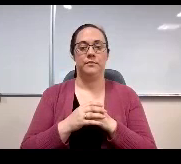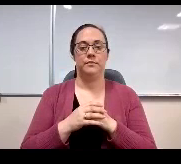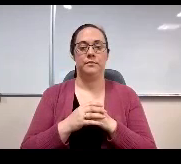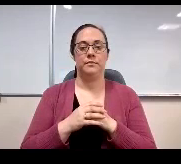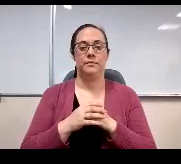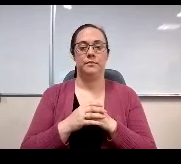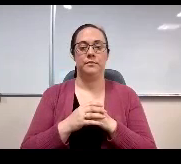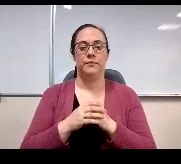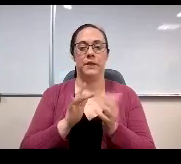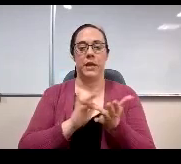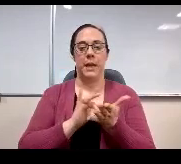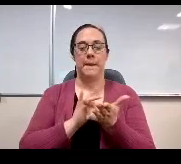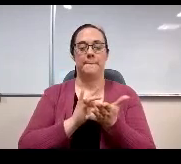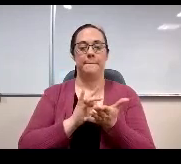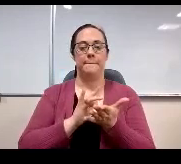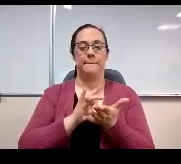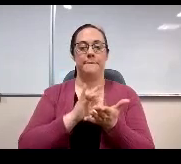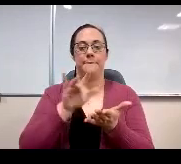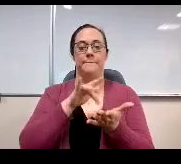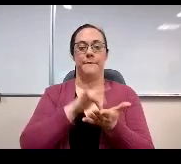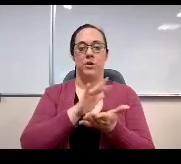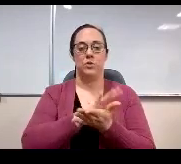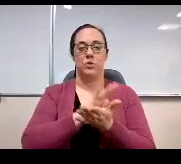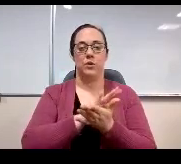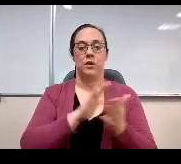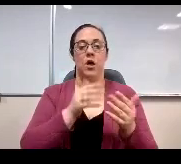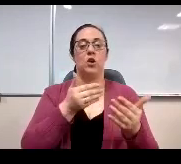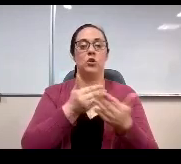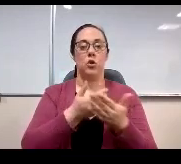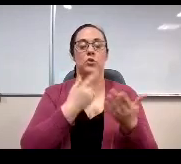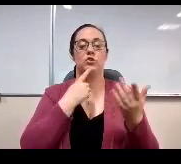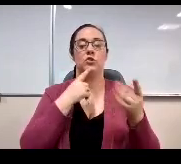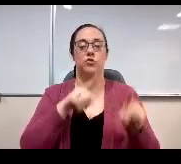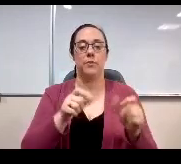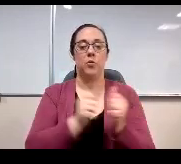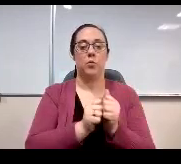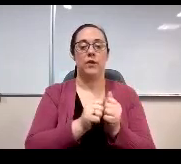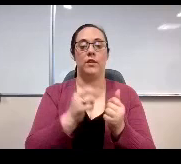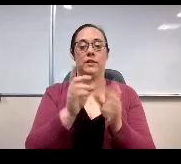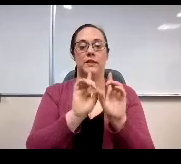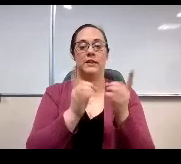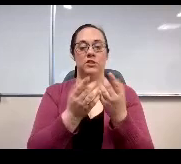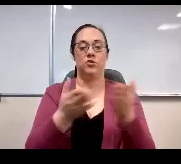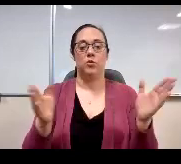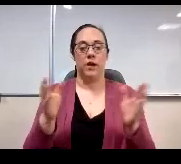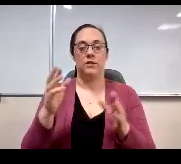At the middle level there is close agreement with the districtwide results with the greatest difference being among middle school staff.